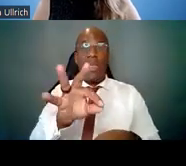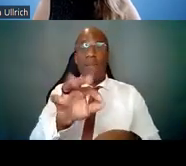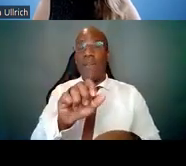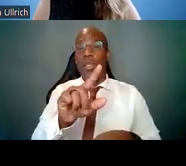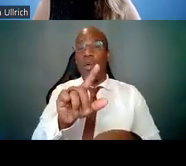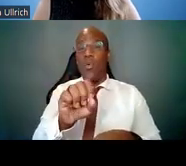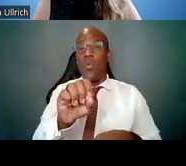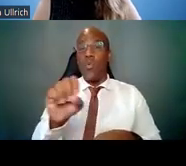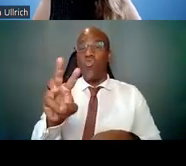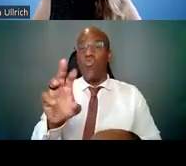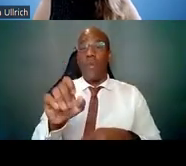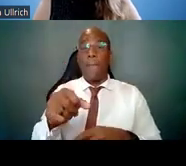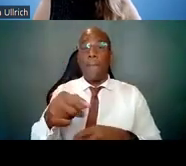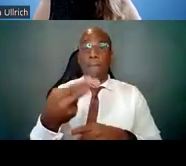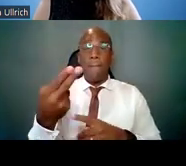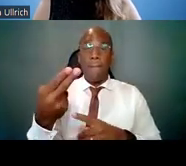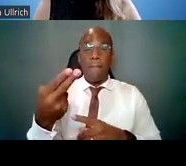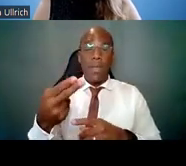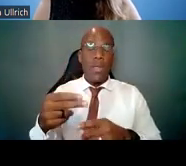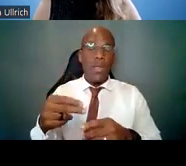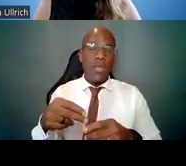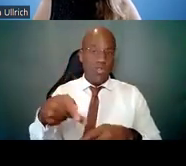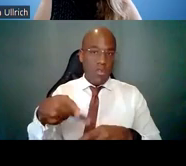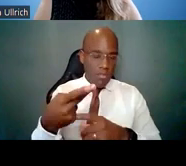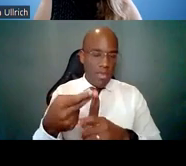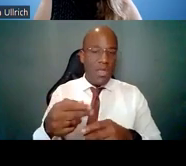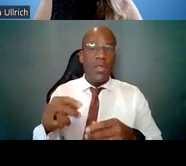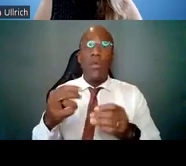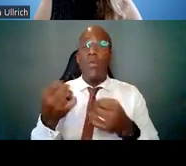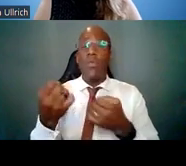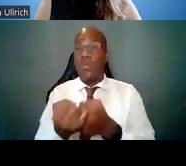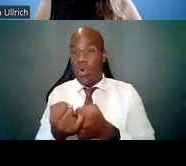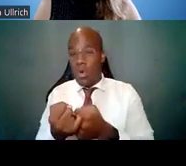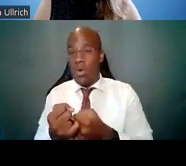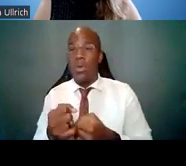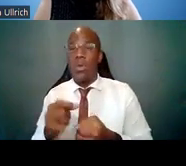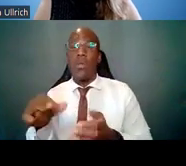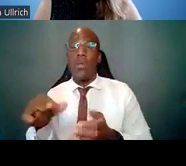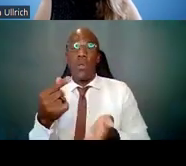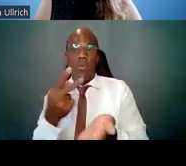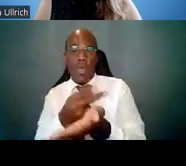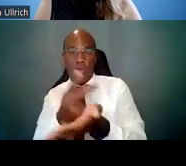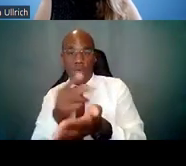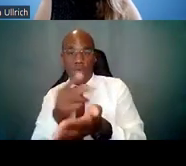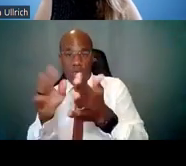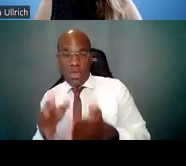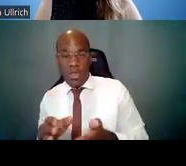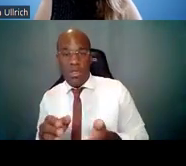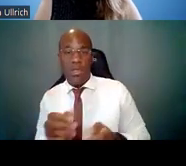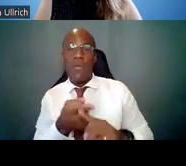students from diverse backgrounds. And I think it was also mentioned earlier that individuals can receive up to five years